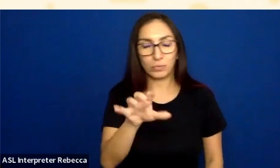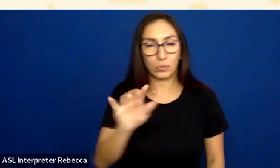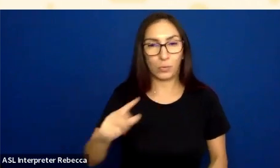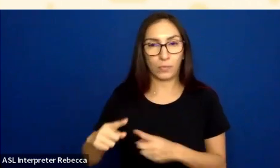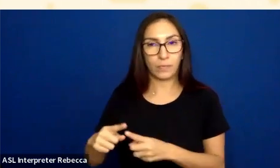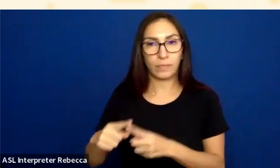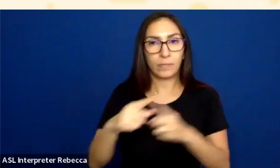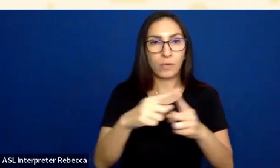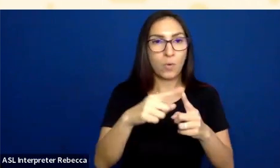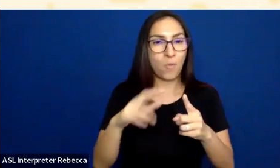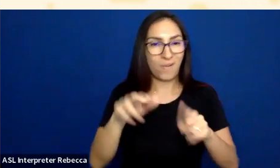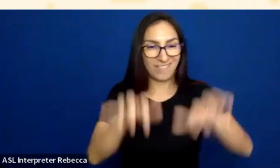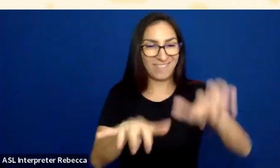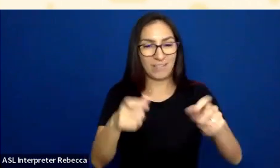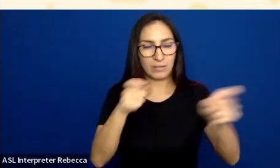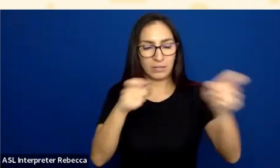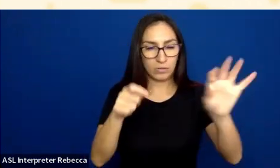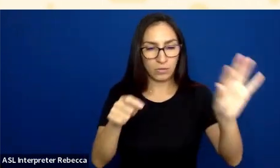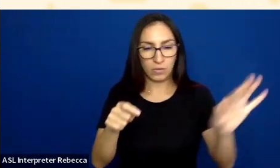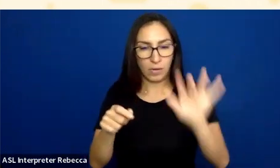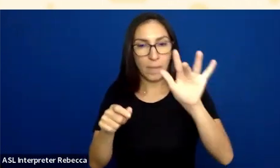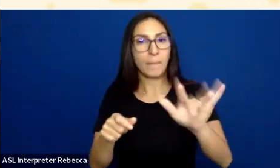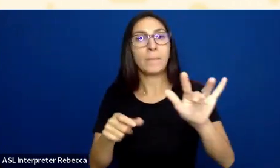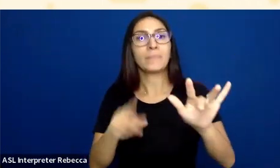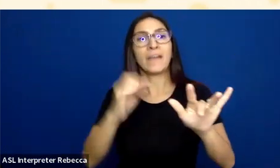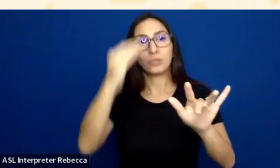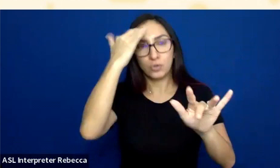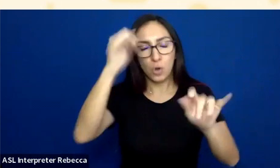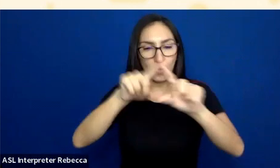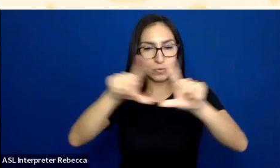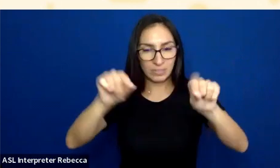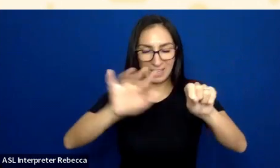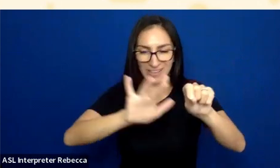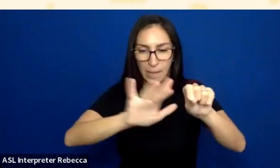Inside here, you can check this thing, and so that needs to have at least 3-to-1 contrast.